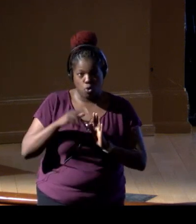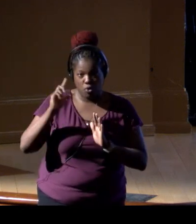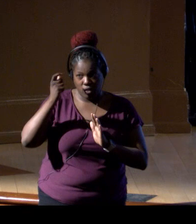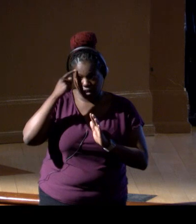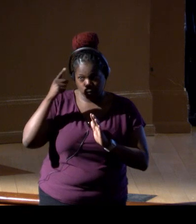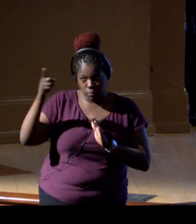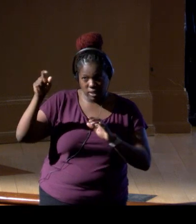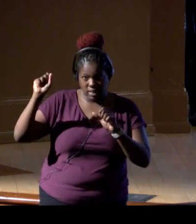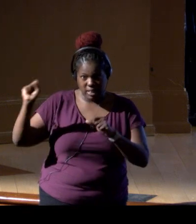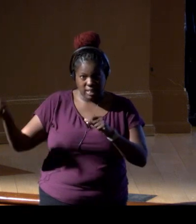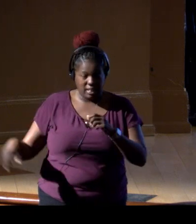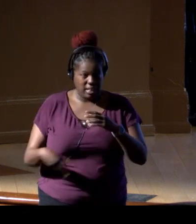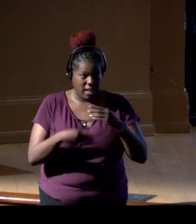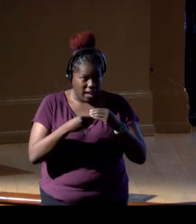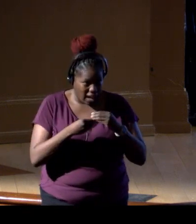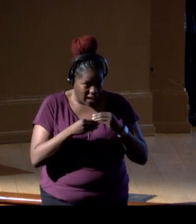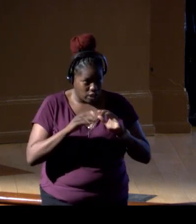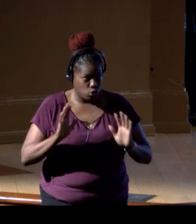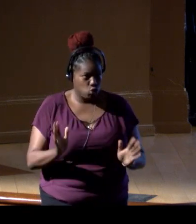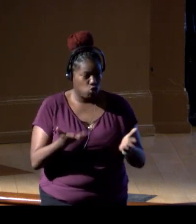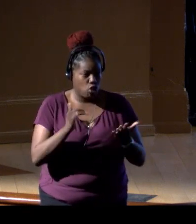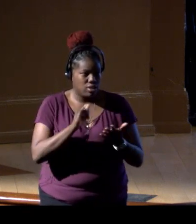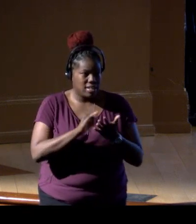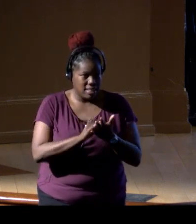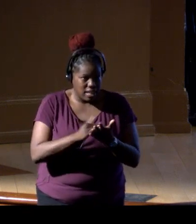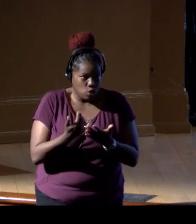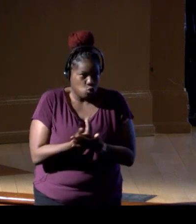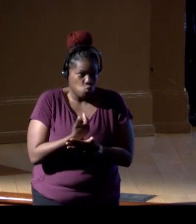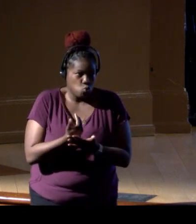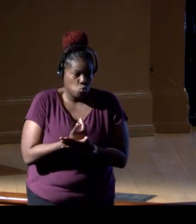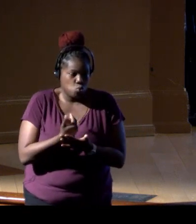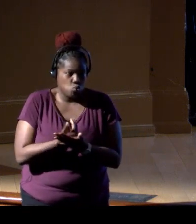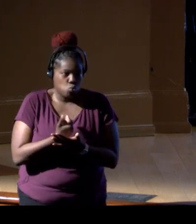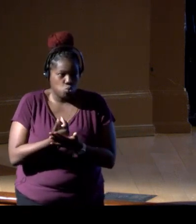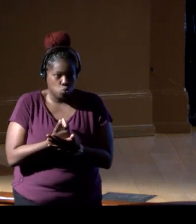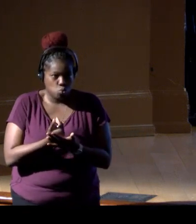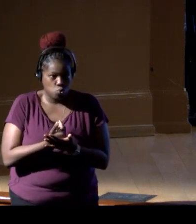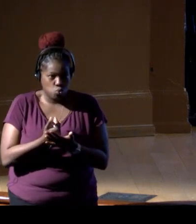can play in pushing that cutting-edge for eDNA technology.